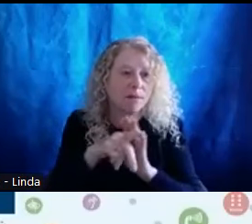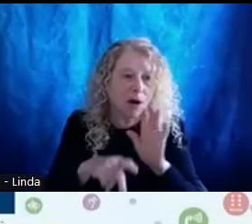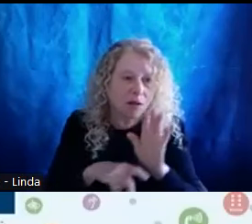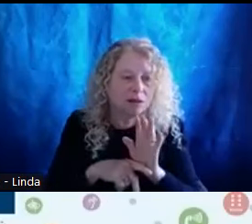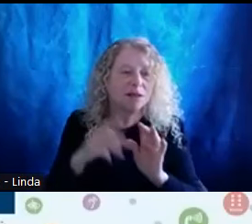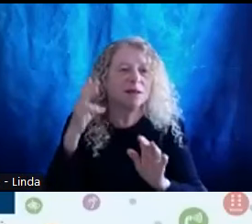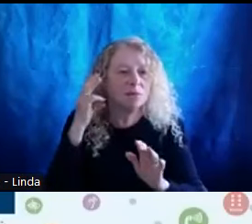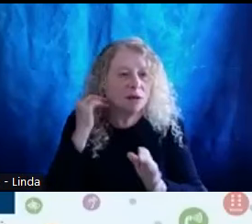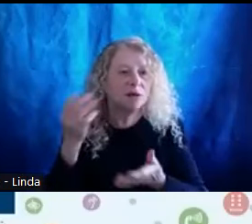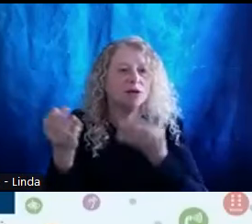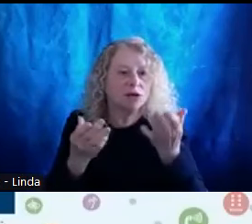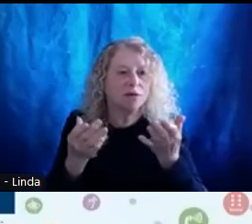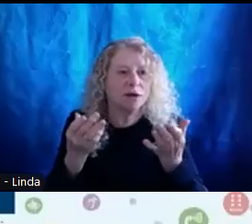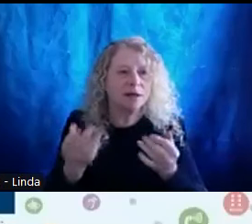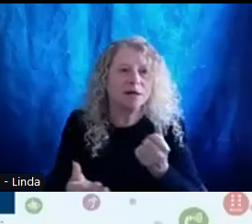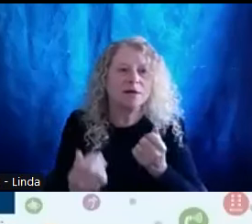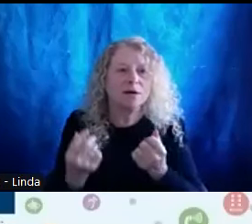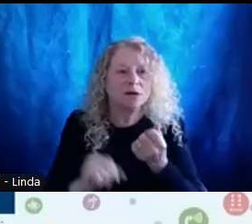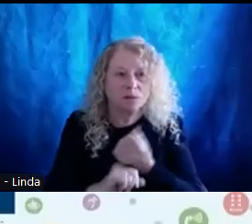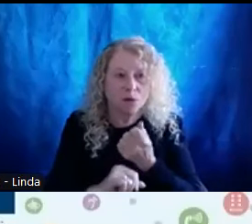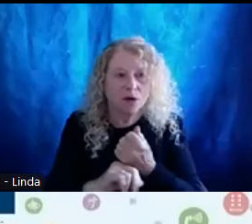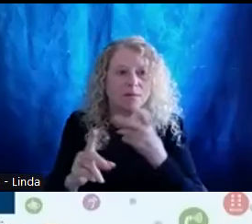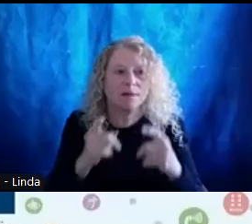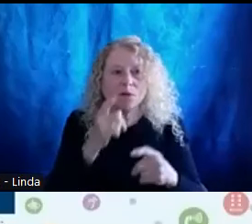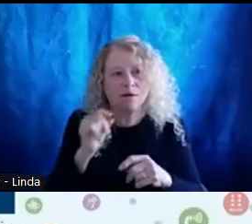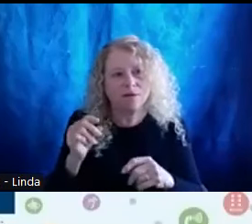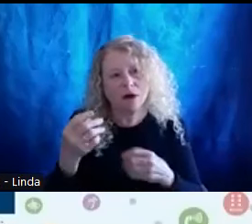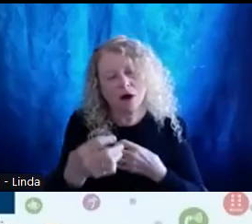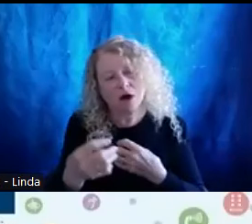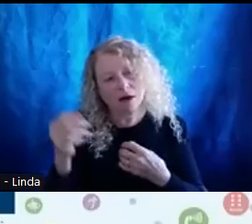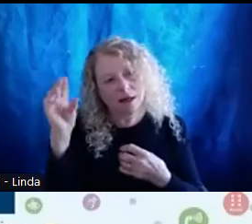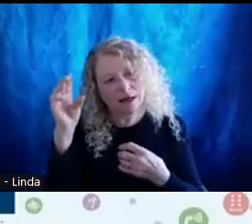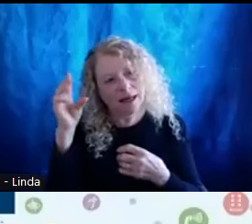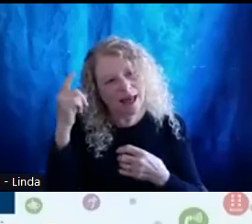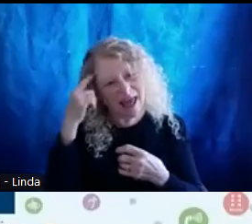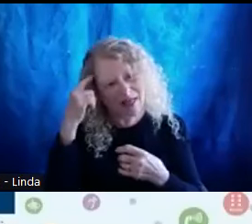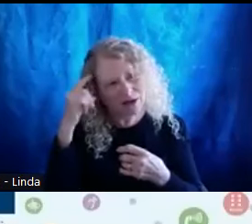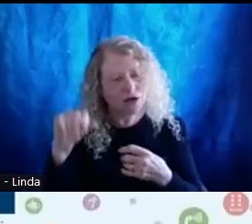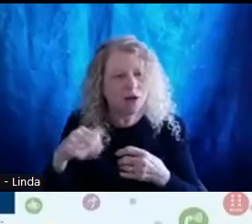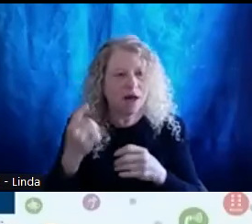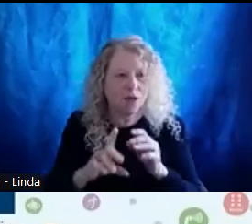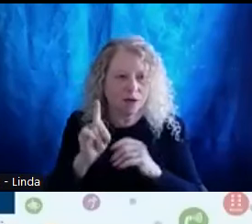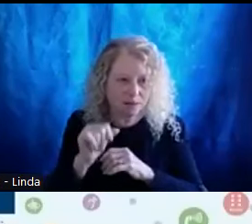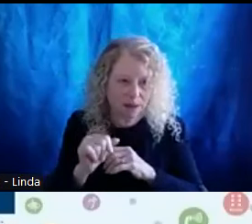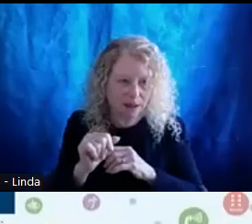intellectual and developmental disabilities. She also identifies as a biracial Filipino and white woman.